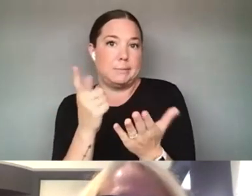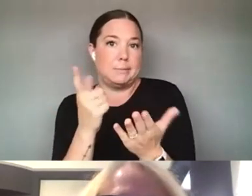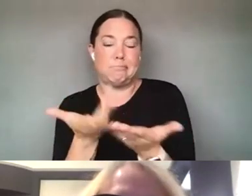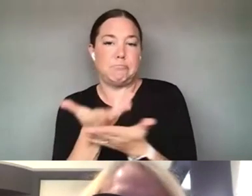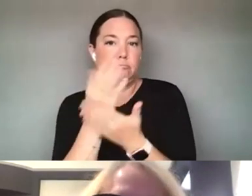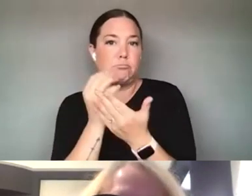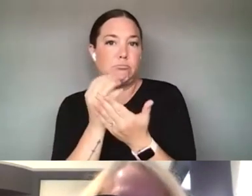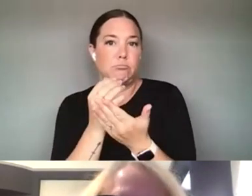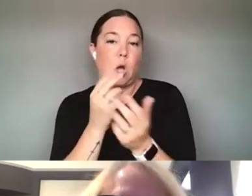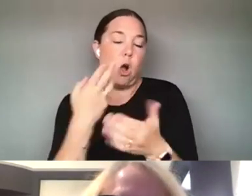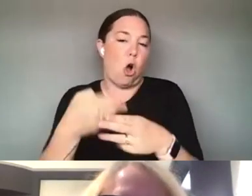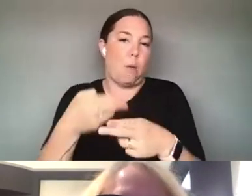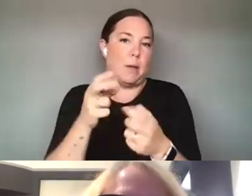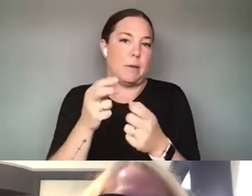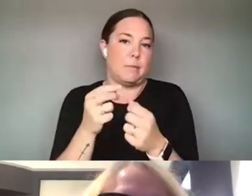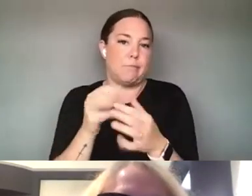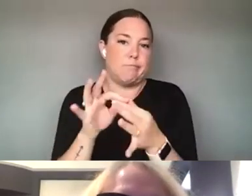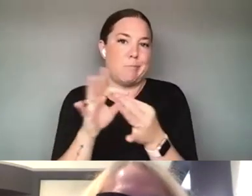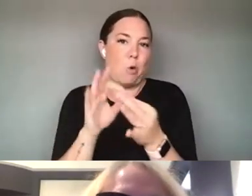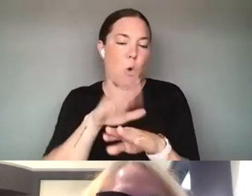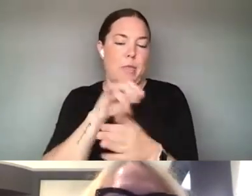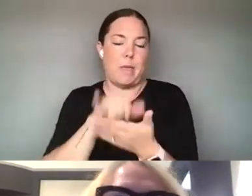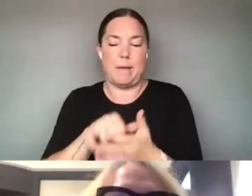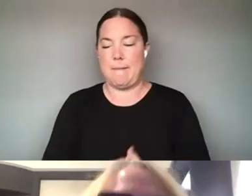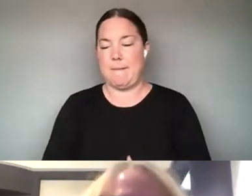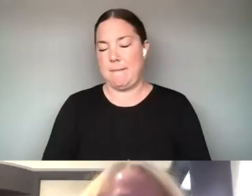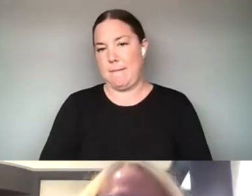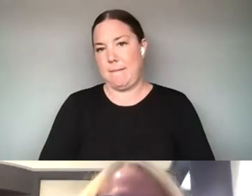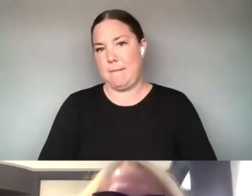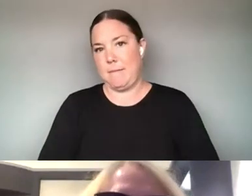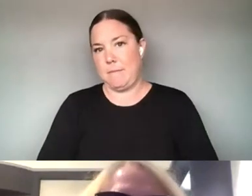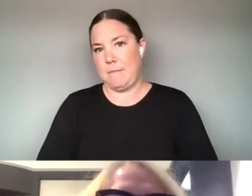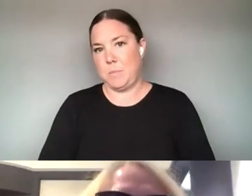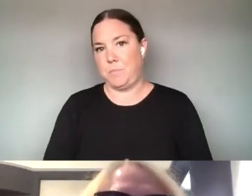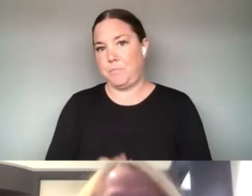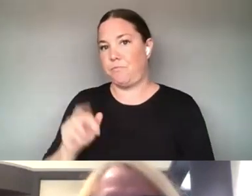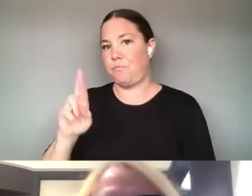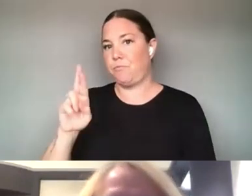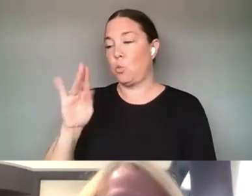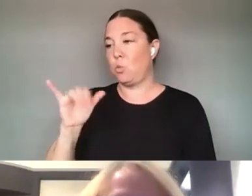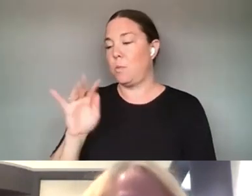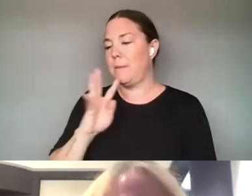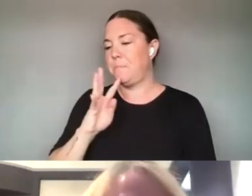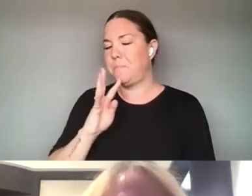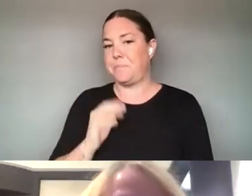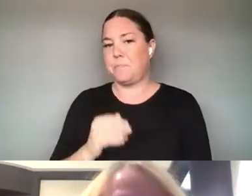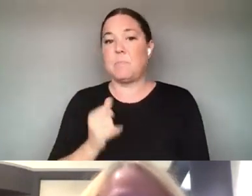YOU KNOW I THINK THAT IF YOU'RE A FUNDER YOU NEED TO BE IN A CONSTANT FEEDBACK LOOP WITH